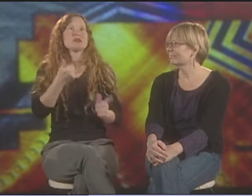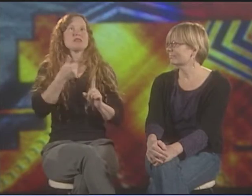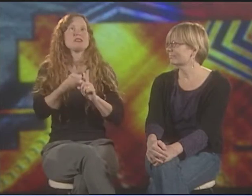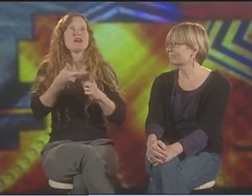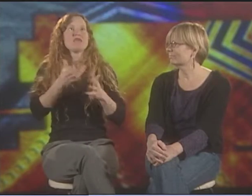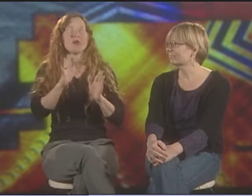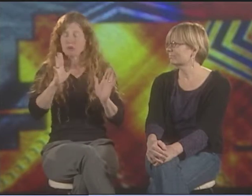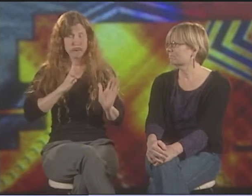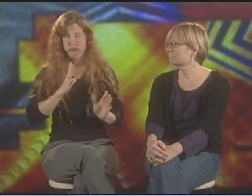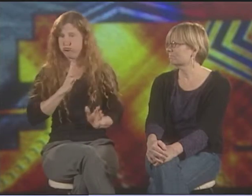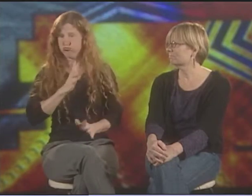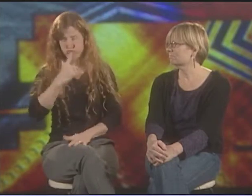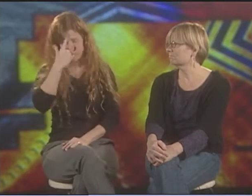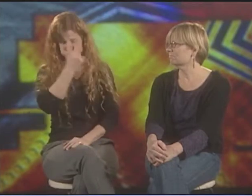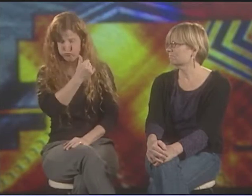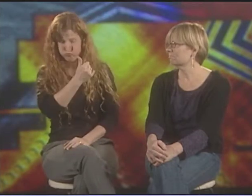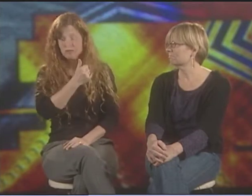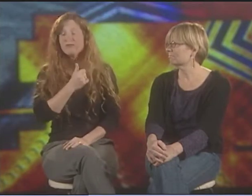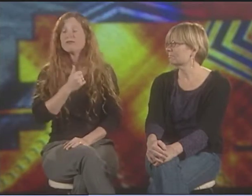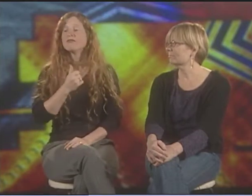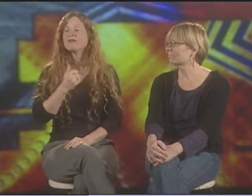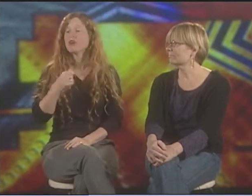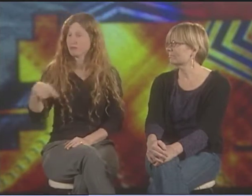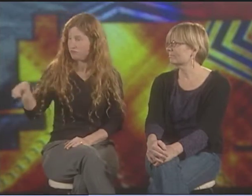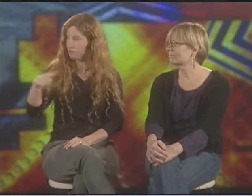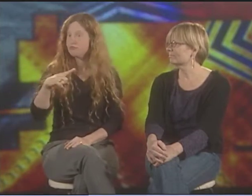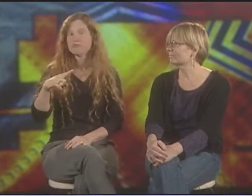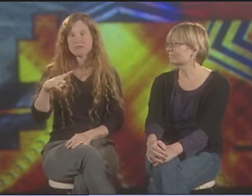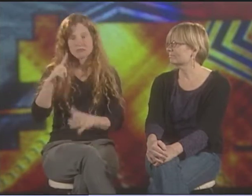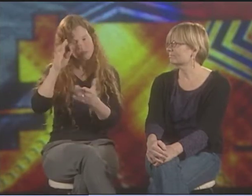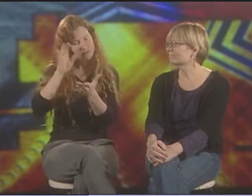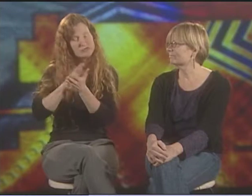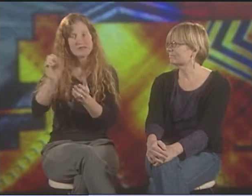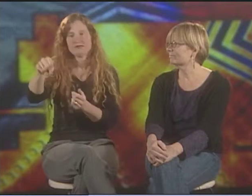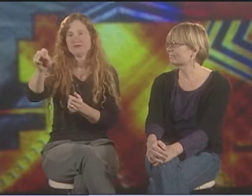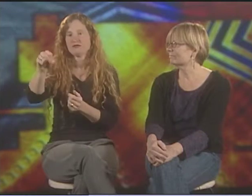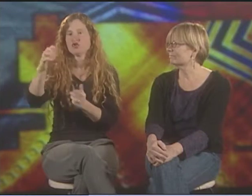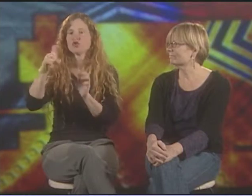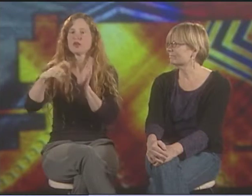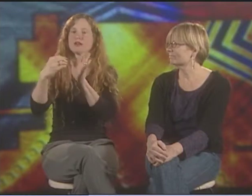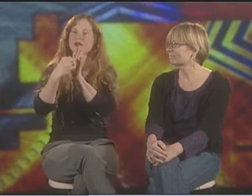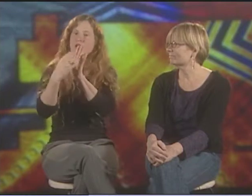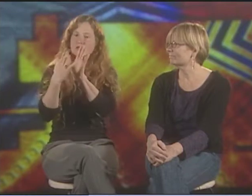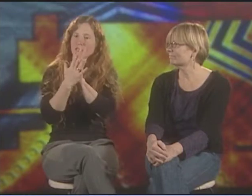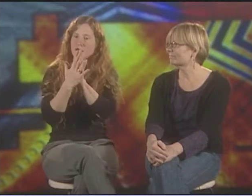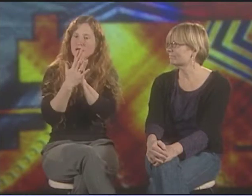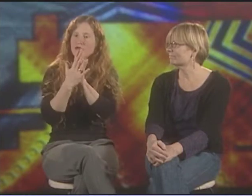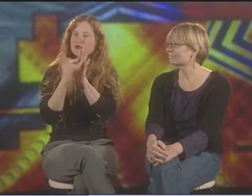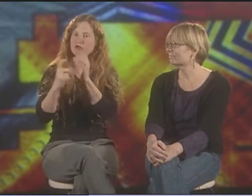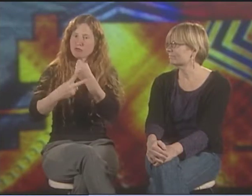I DON'T FEEL I'M EXPRESSING MYSELF THAT WAY." AND THAT'S FINE. THAT'S FINE. BUT THERE IS A GOOD COHORT OF PEOPLE